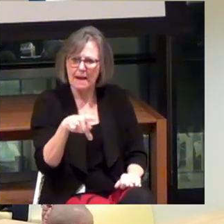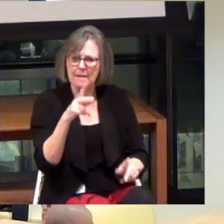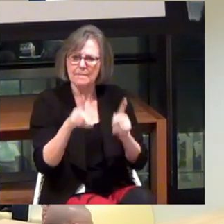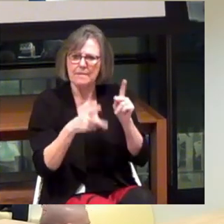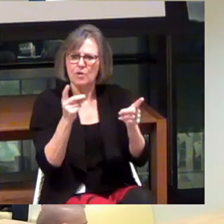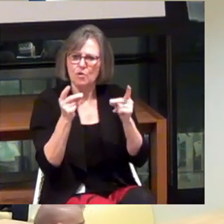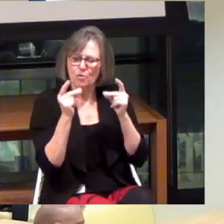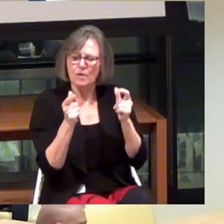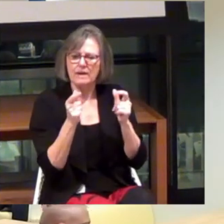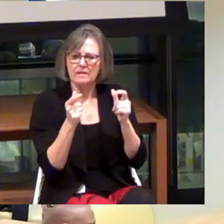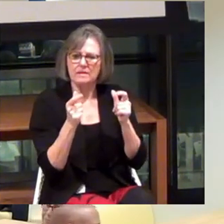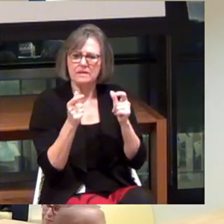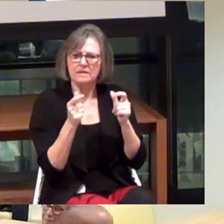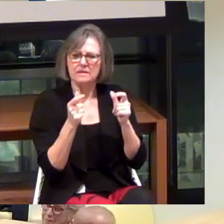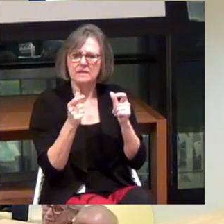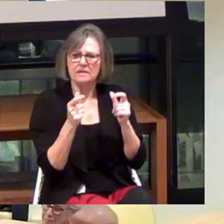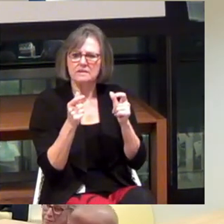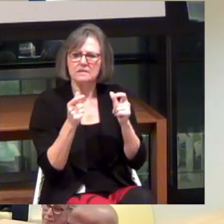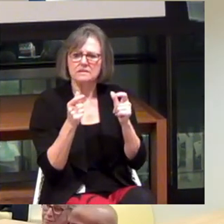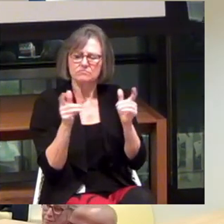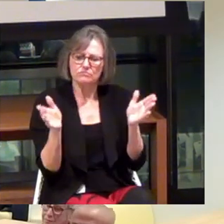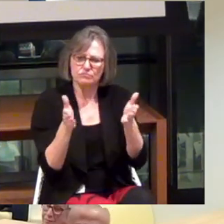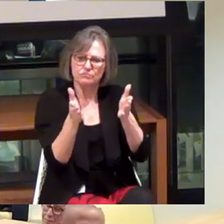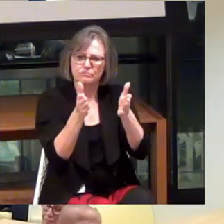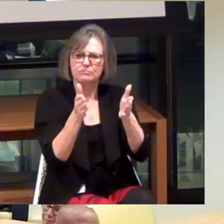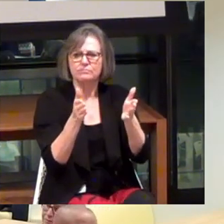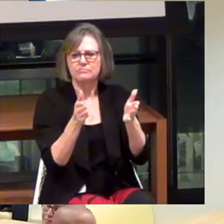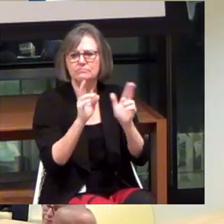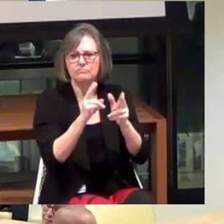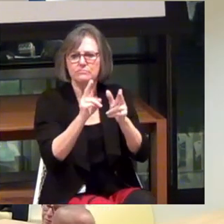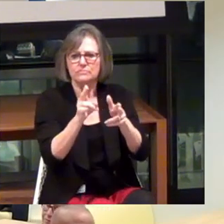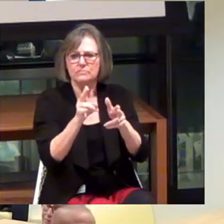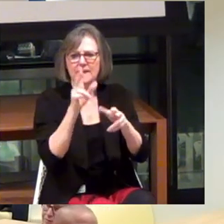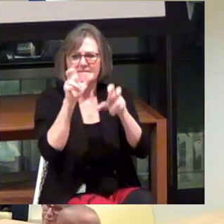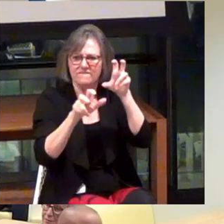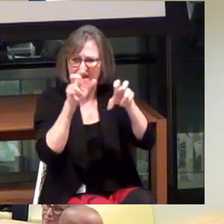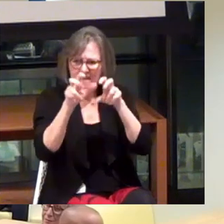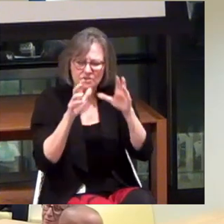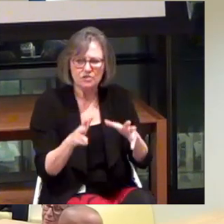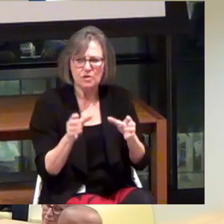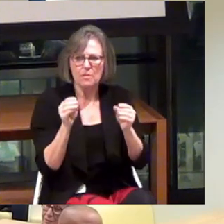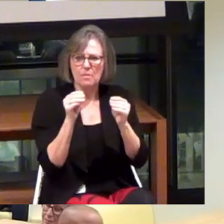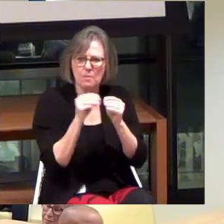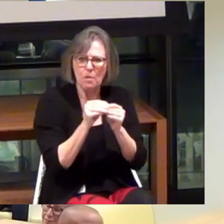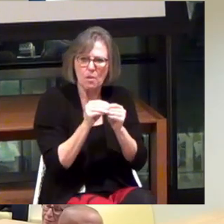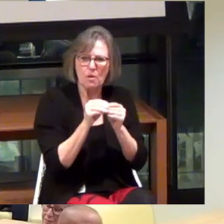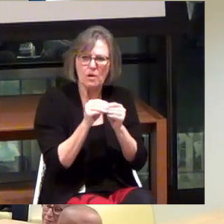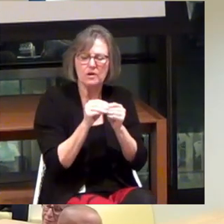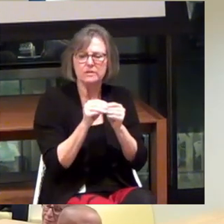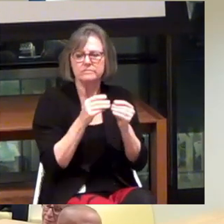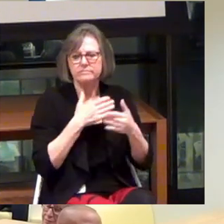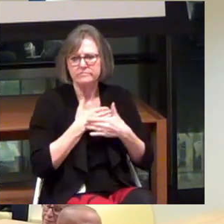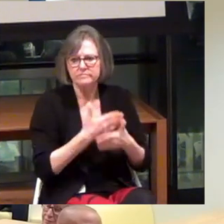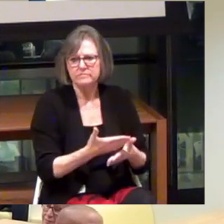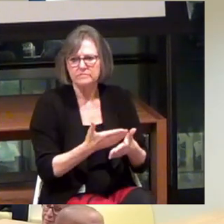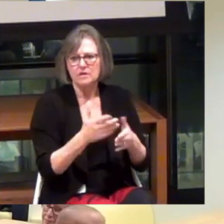access accelerators and investors that may be more amenable to a longer time frame it